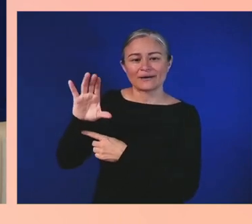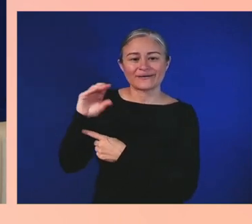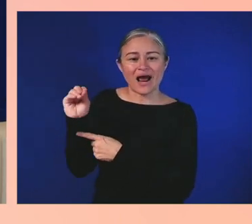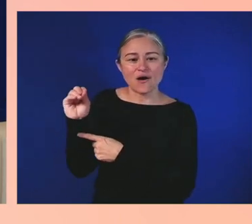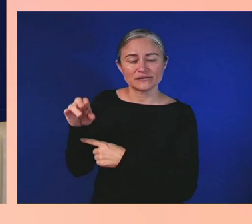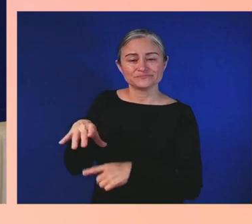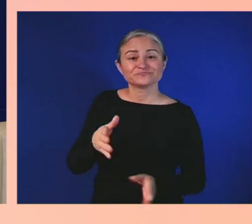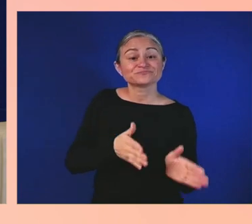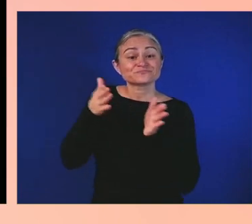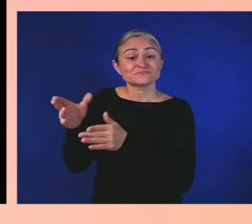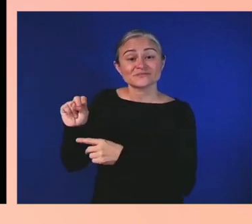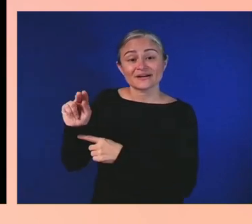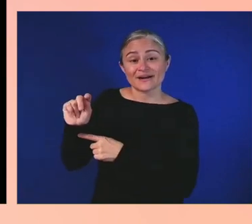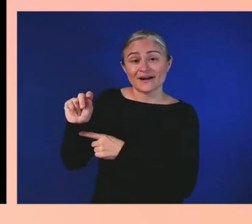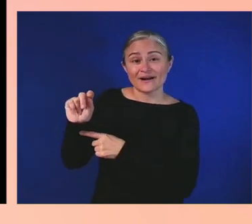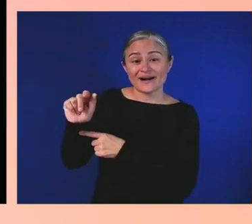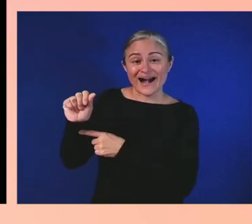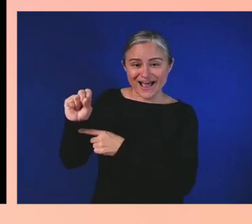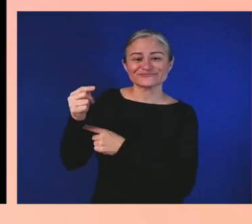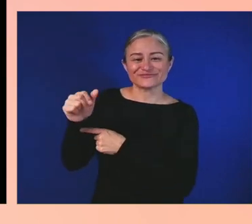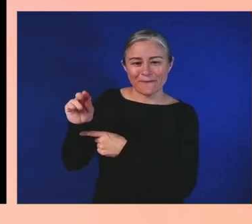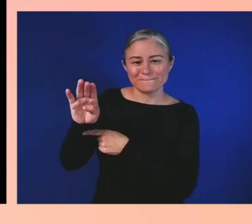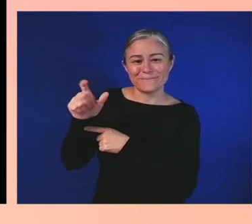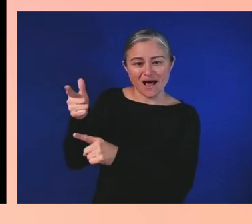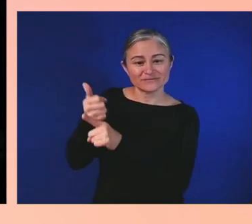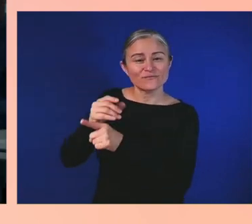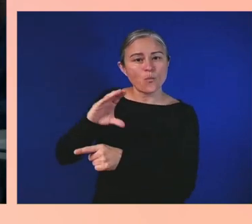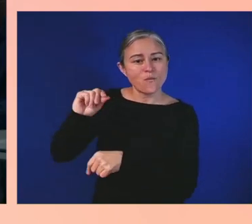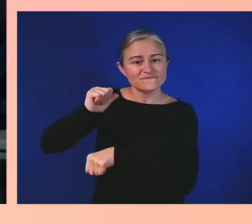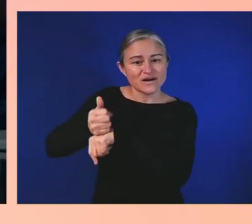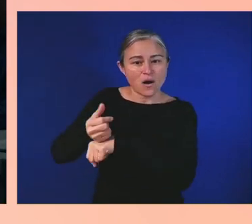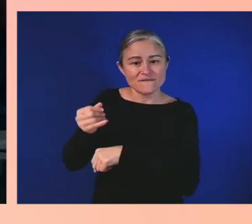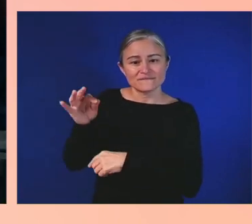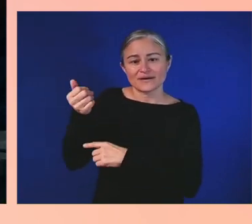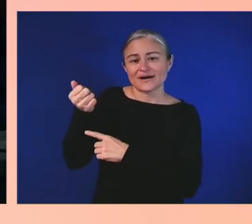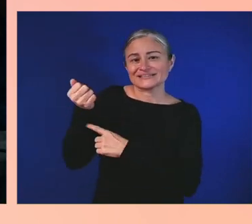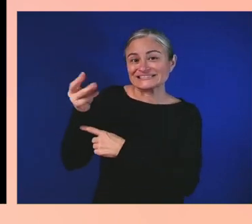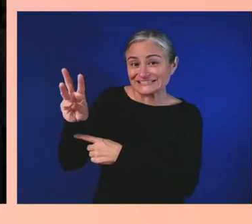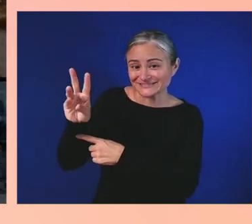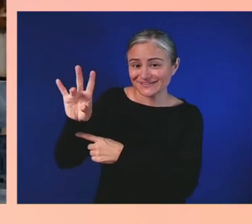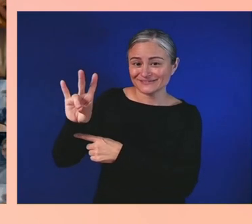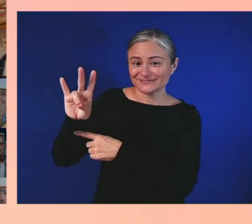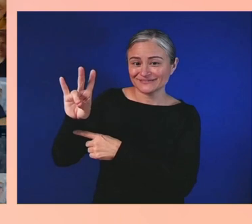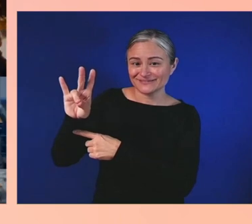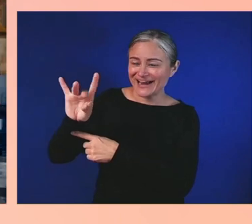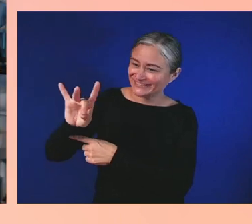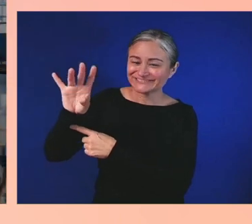The 1687 Club is a technology organization that focuses on social good projects,